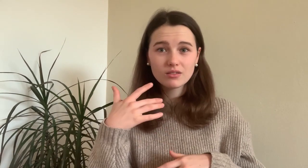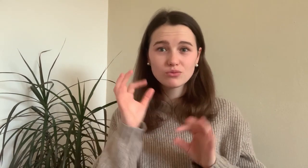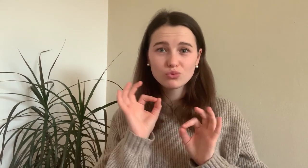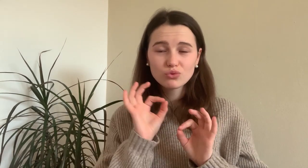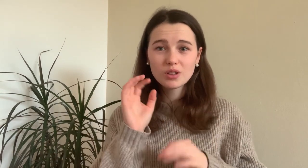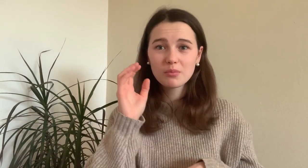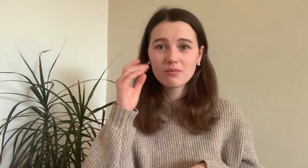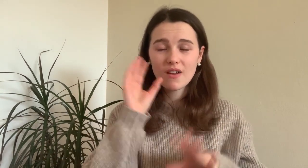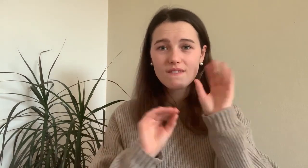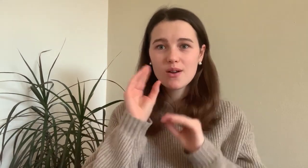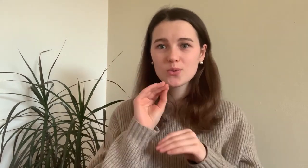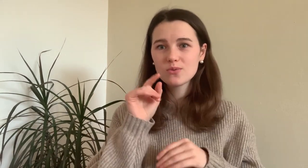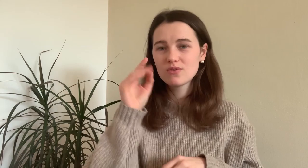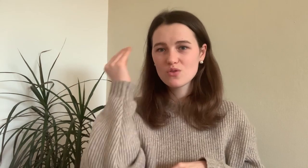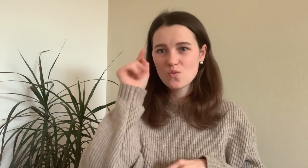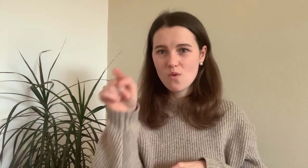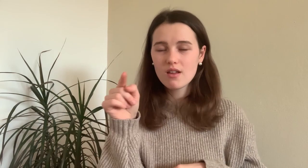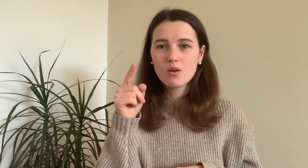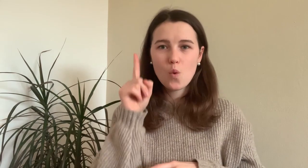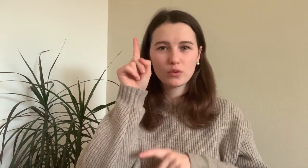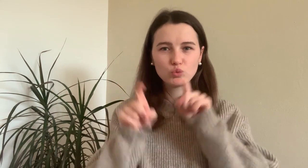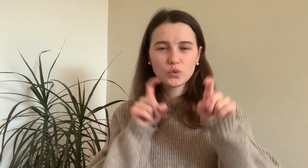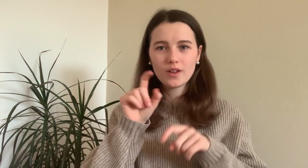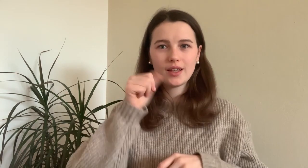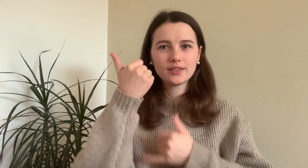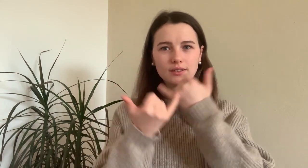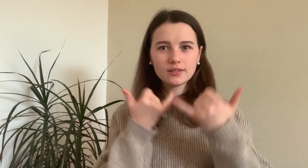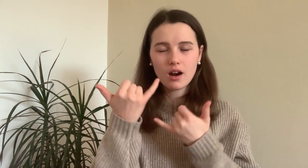I had a terrible experience back in my first high school year.